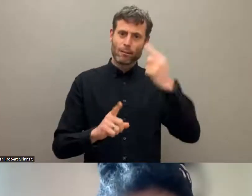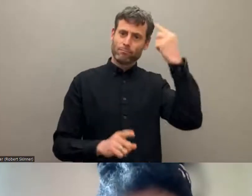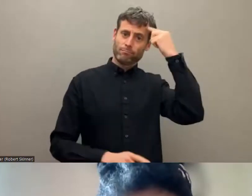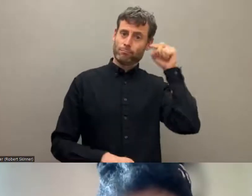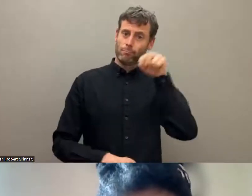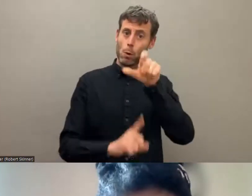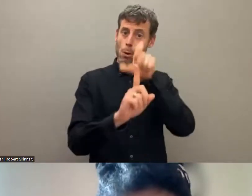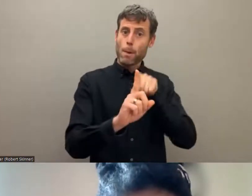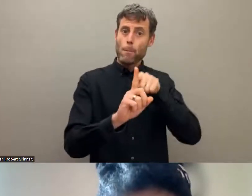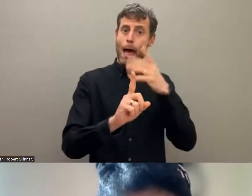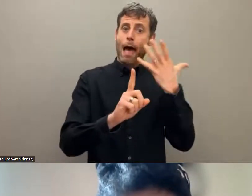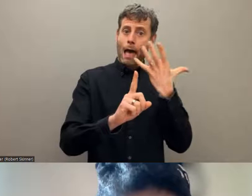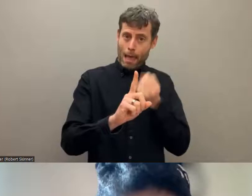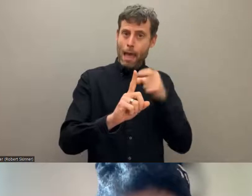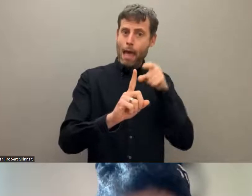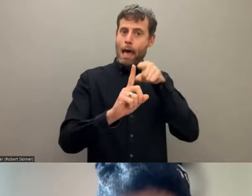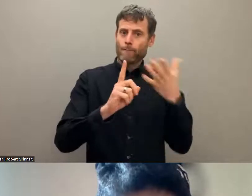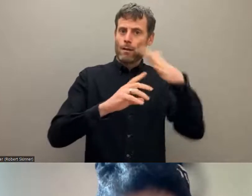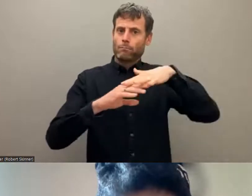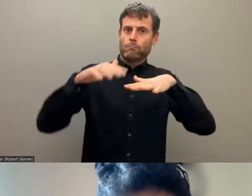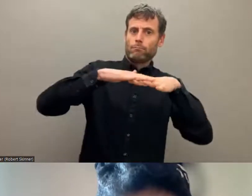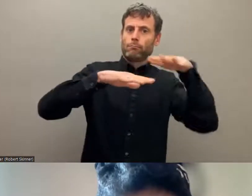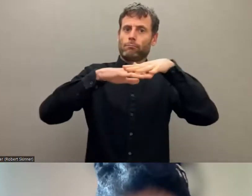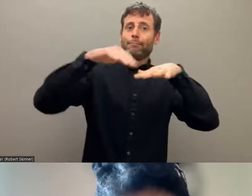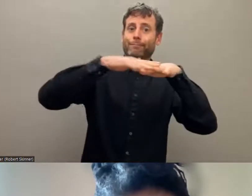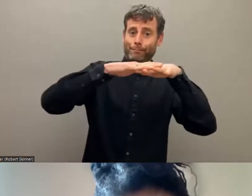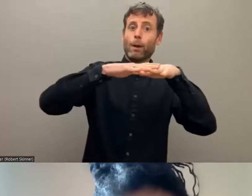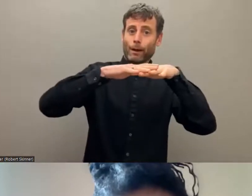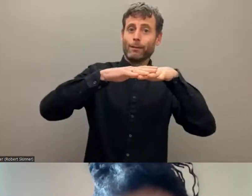It is important